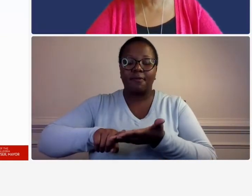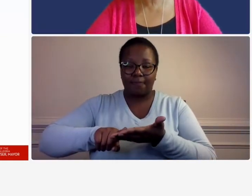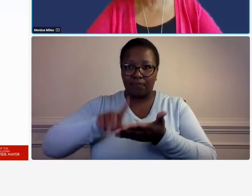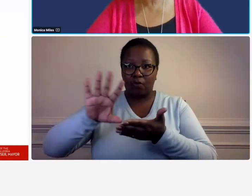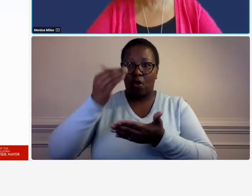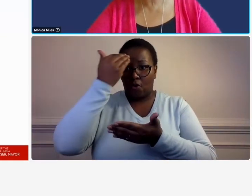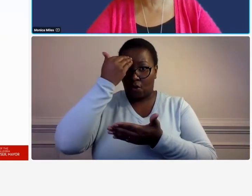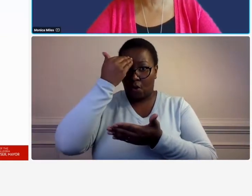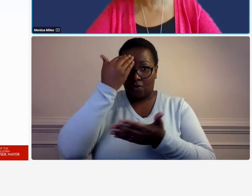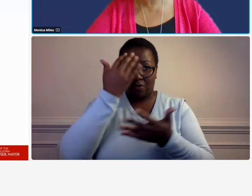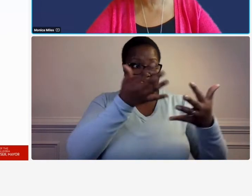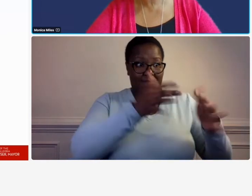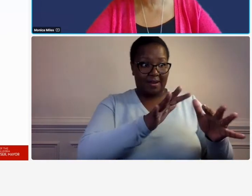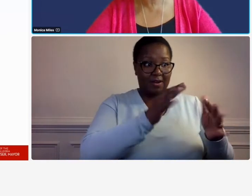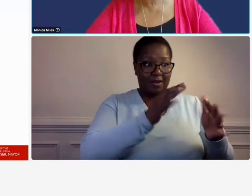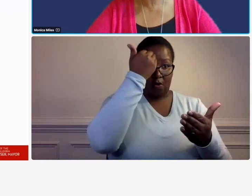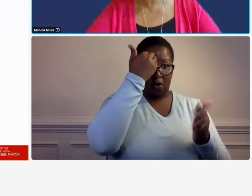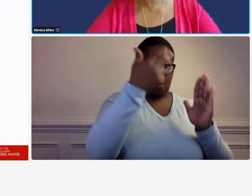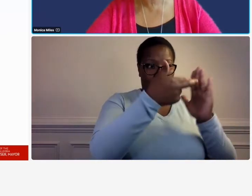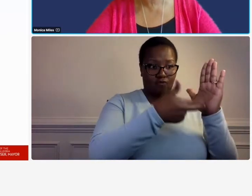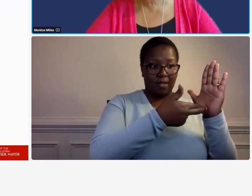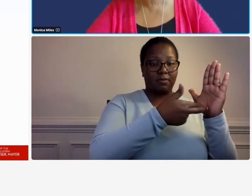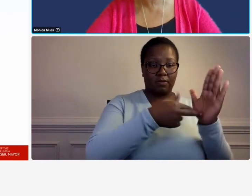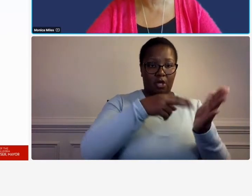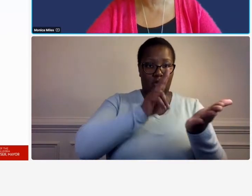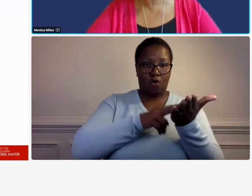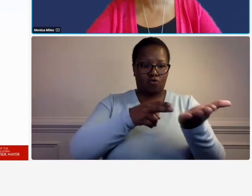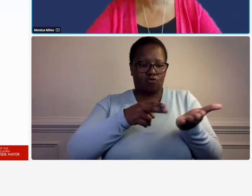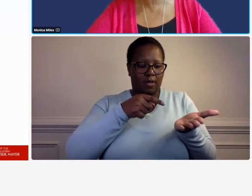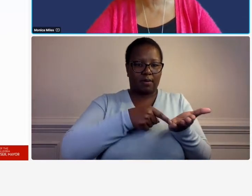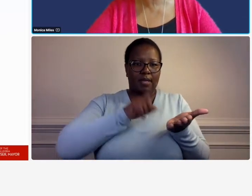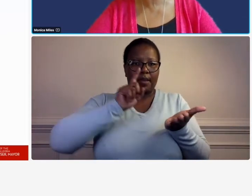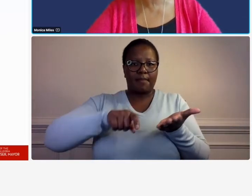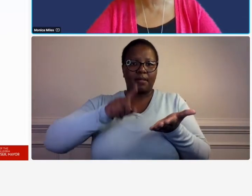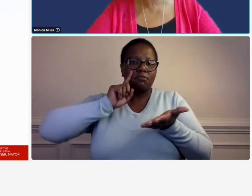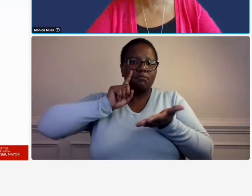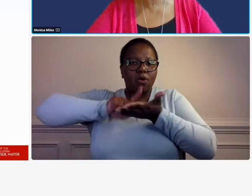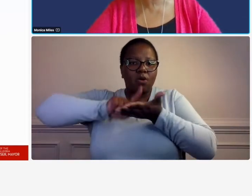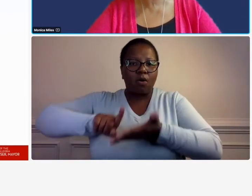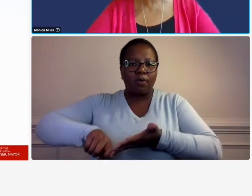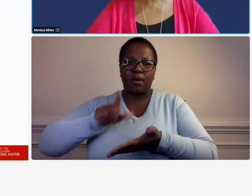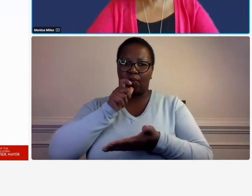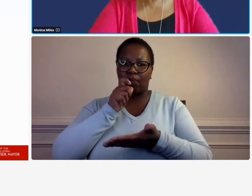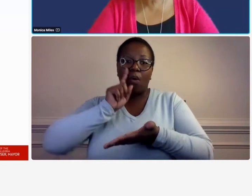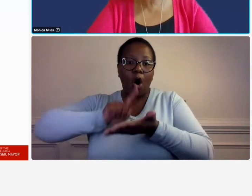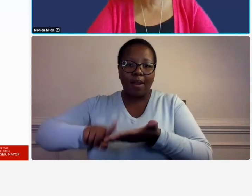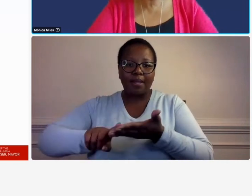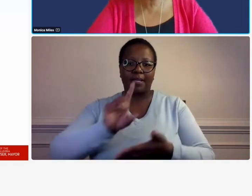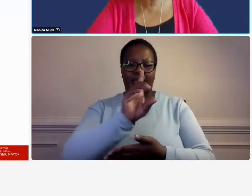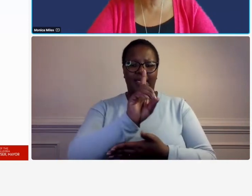know the rules and you have a contract um you are subject to audit by ddot and fhwa so i bring this